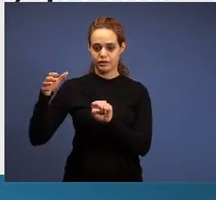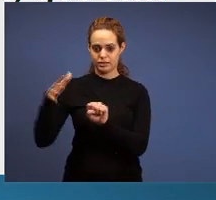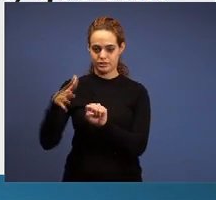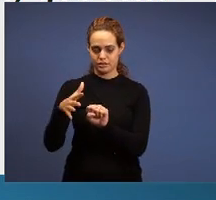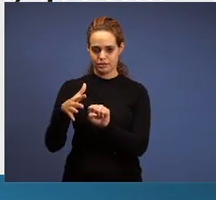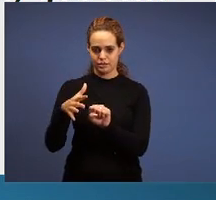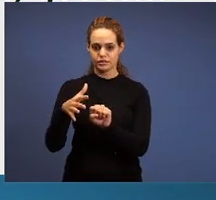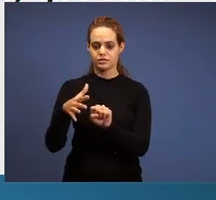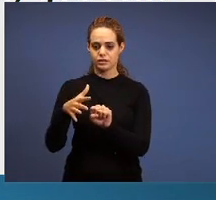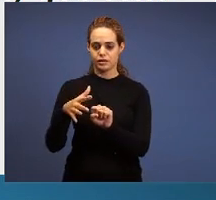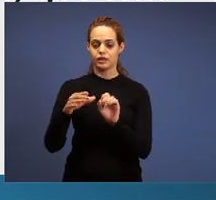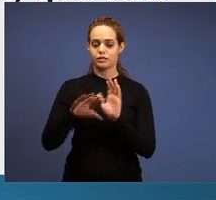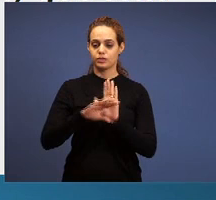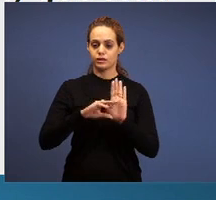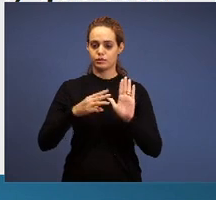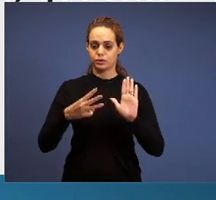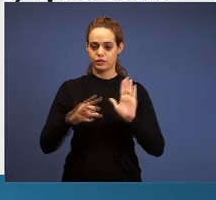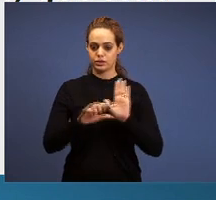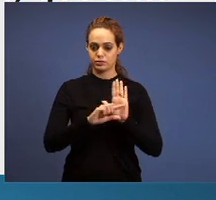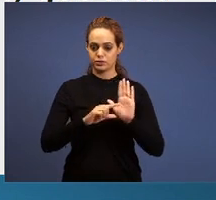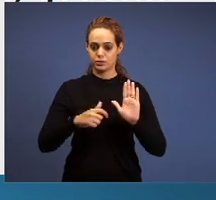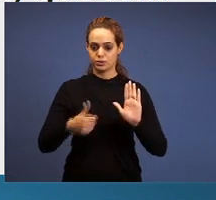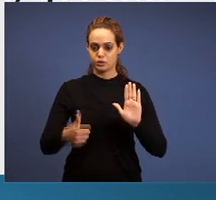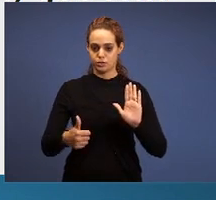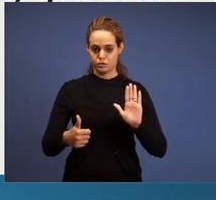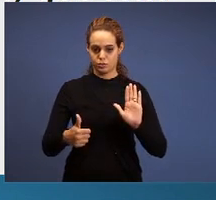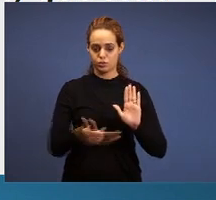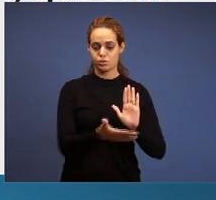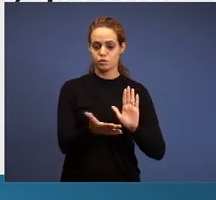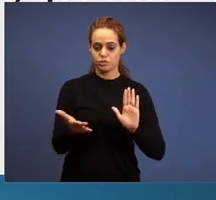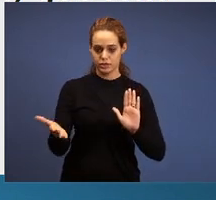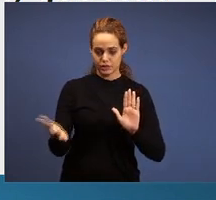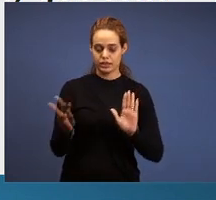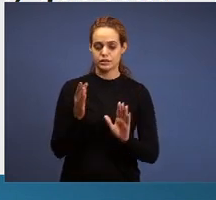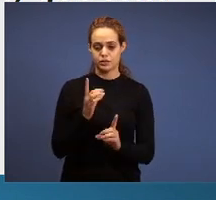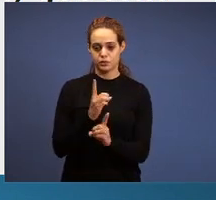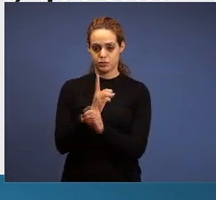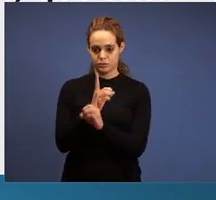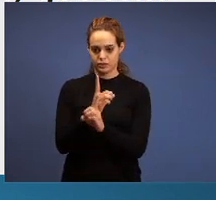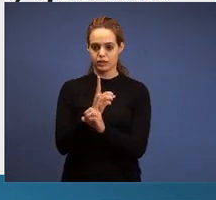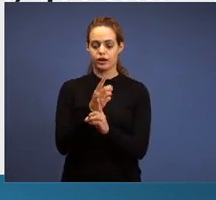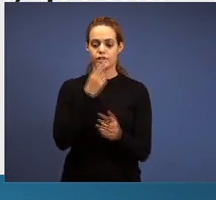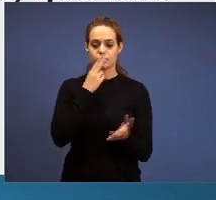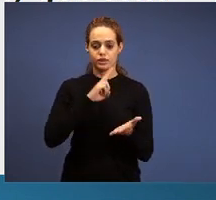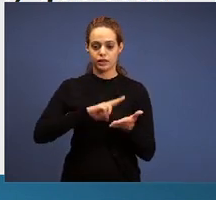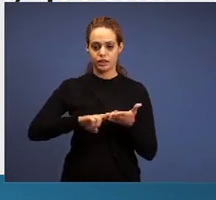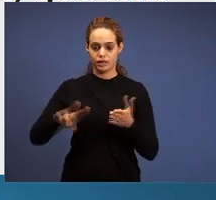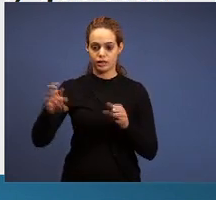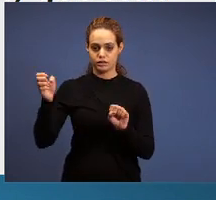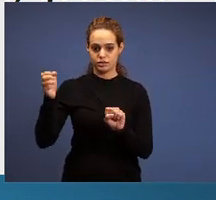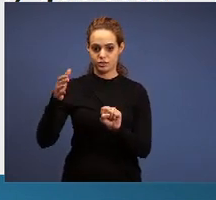chapter 3, verse 1, the brethren found on the letter of Sardis. “And to the angel of the church in